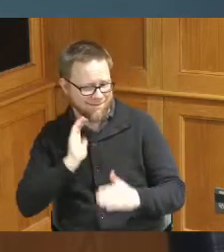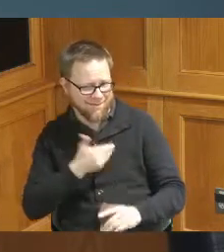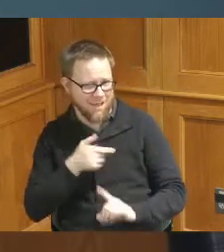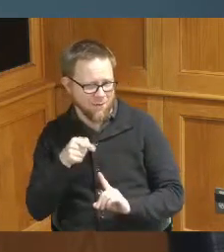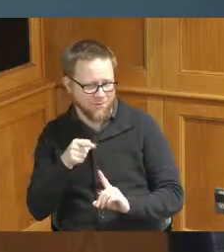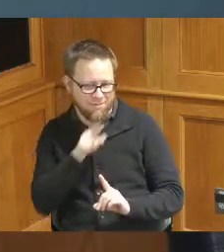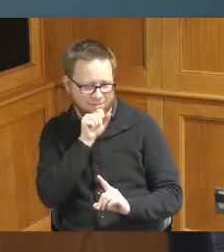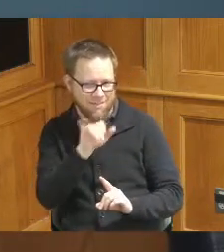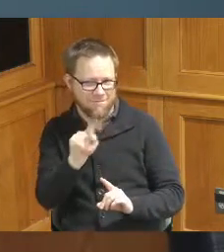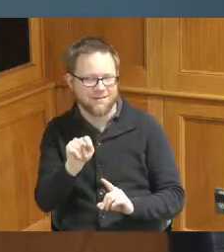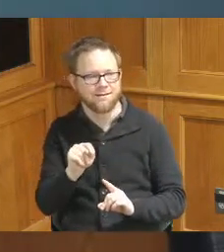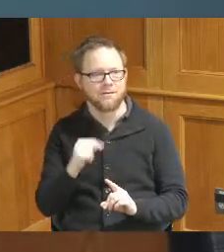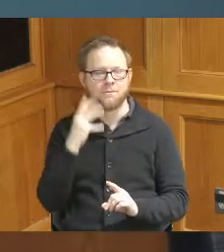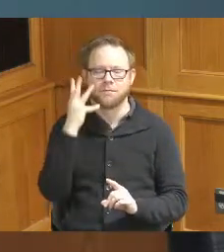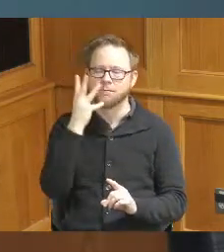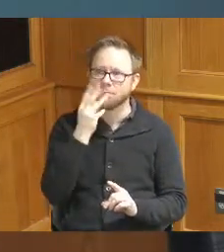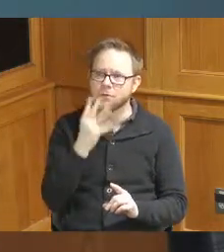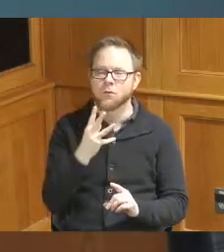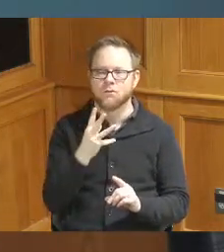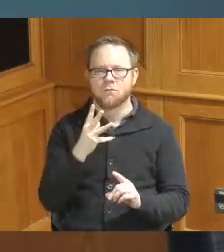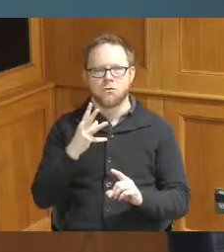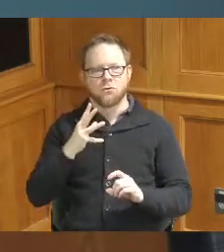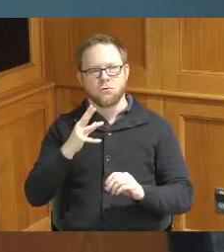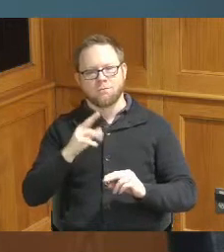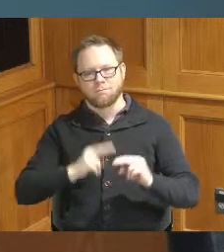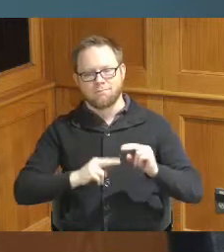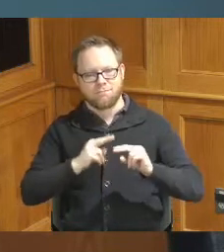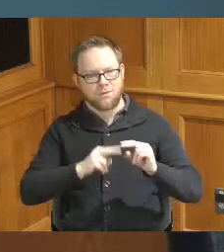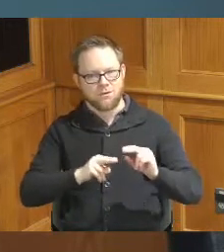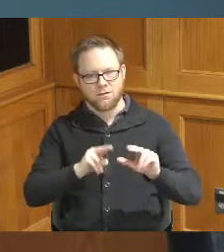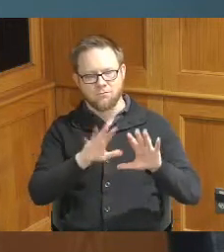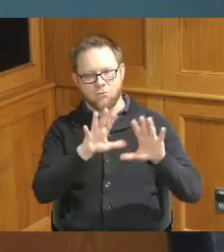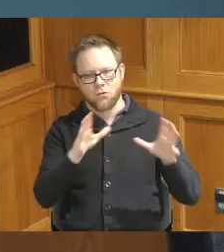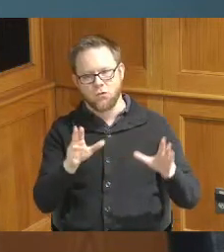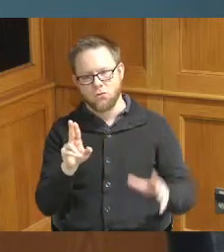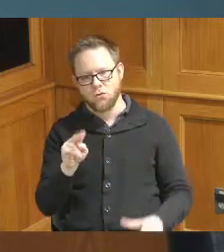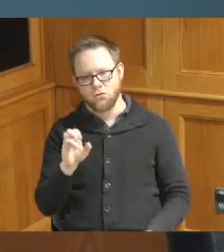I'm beautiful structure that we have of Union Terminal it's just phenomenal